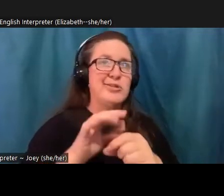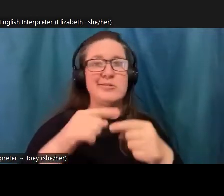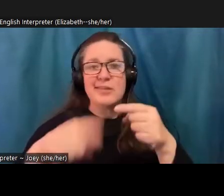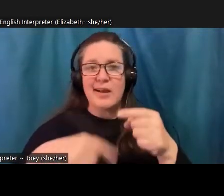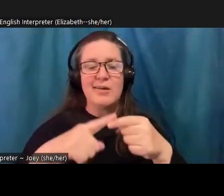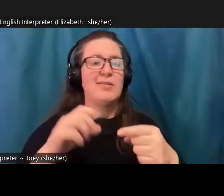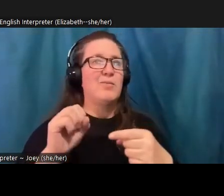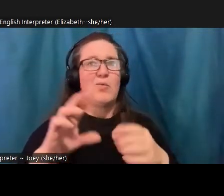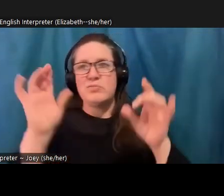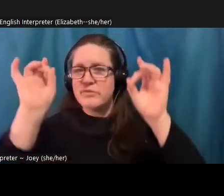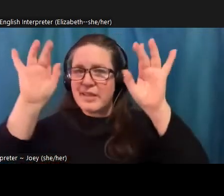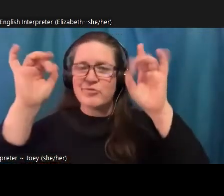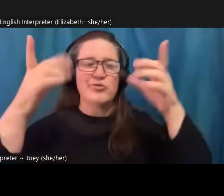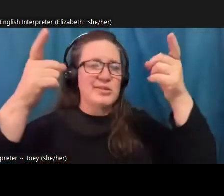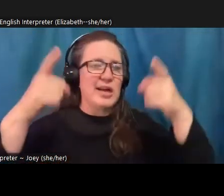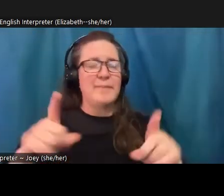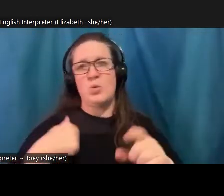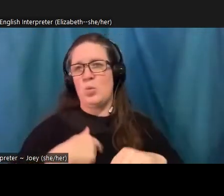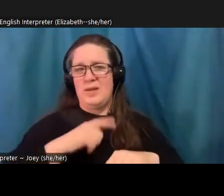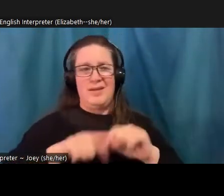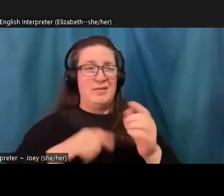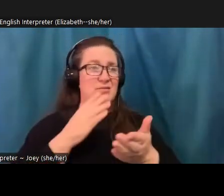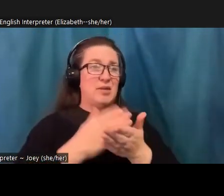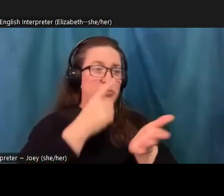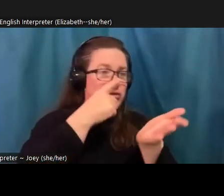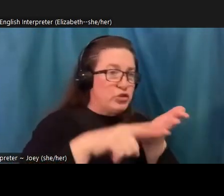stop checking and refreshing and you actually feel vulnerable,